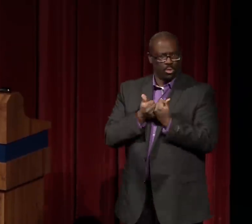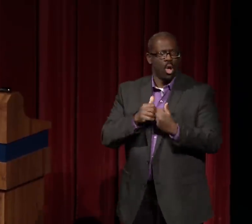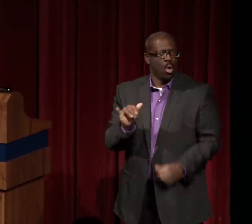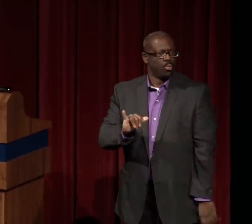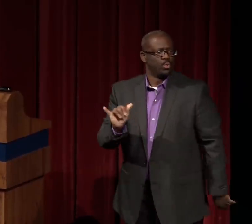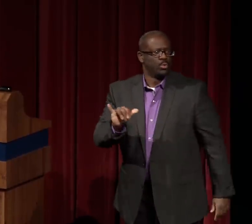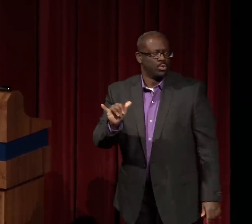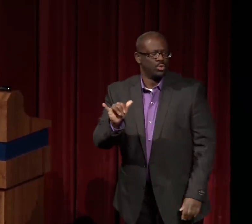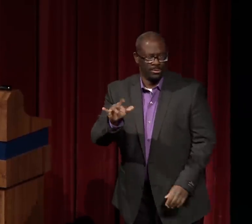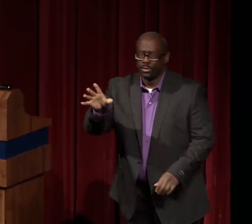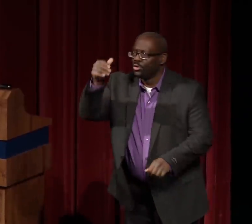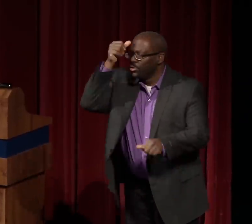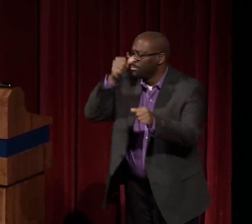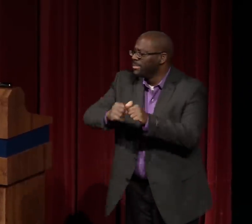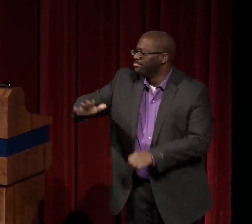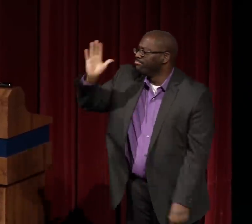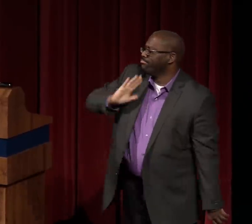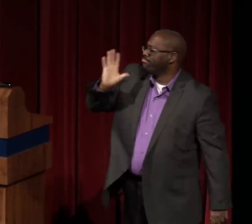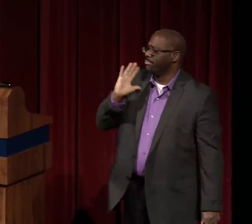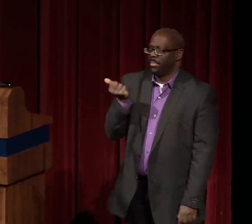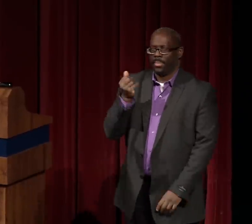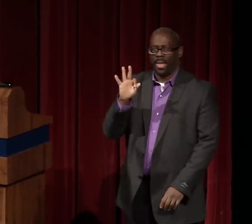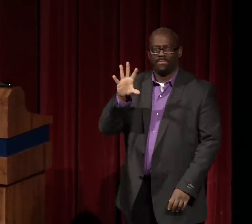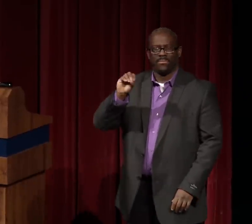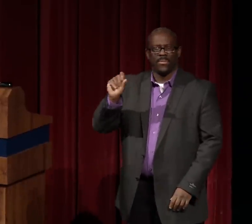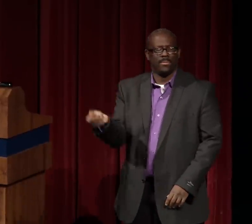into major league baseball area.